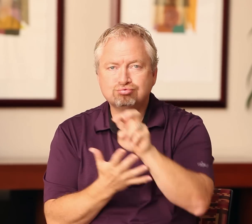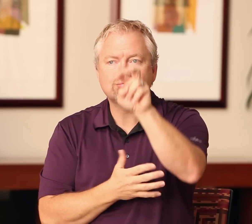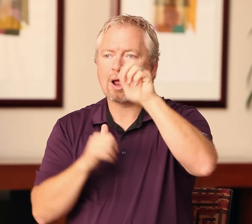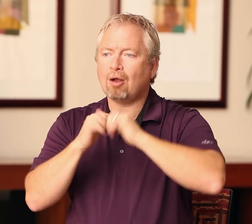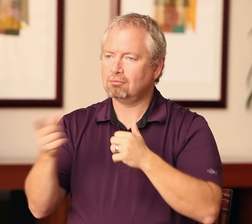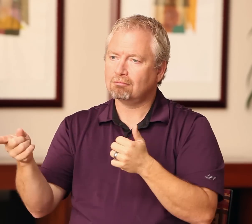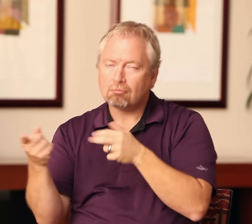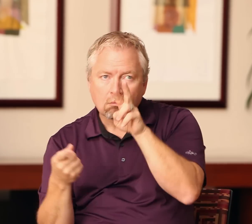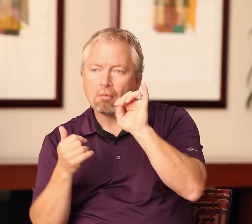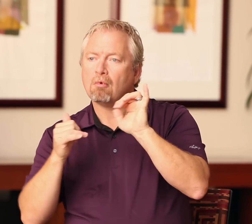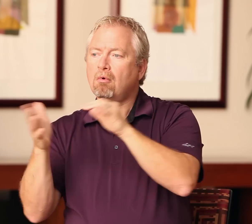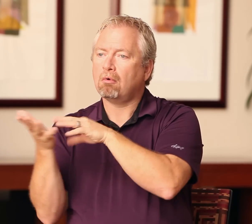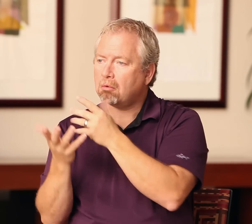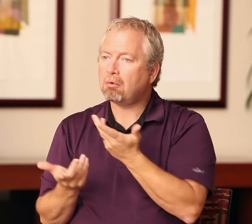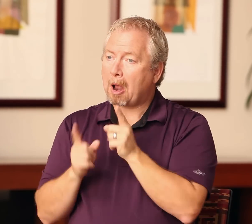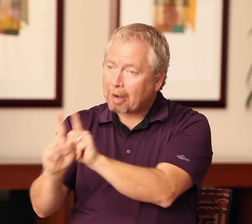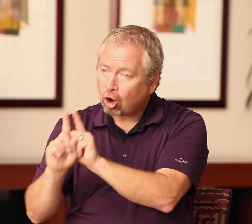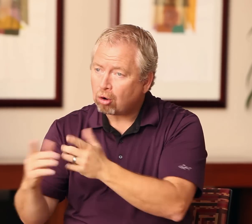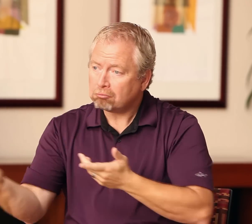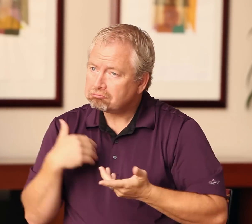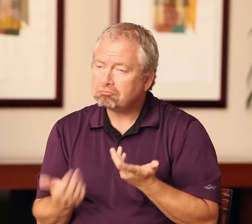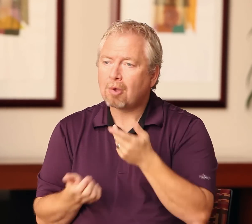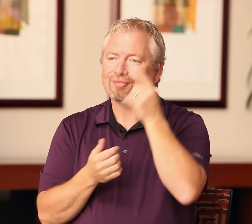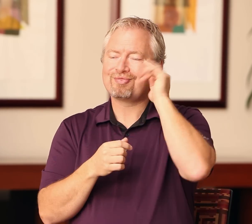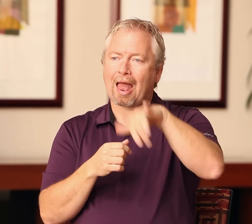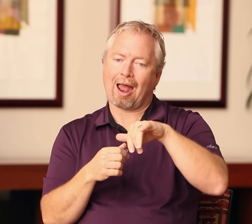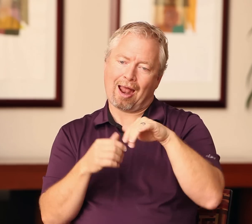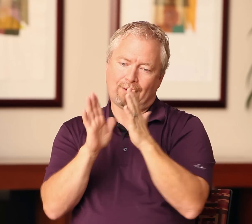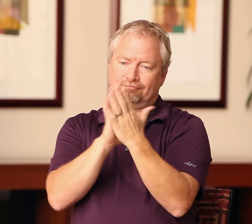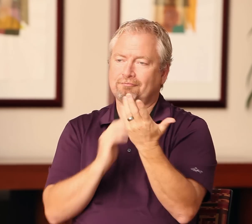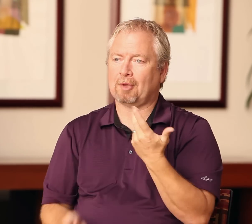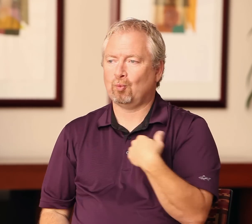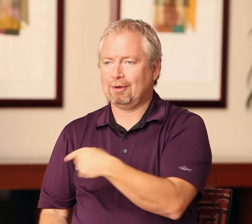Technology now allows us to, through video, gather in a central place and share our stories.